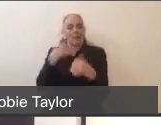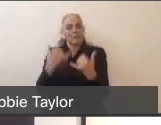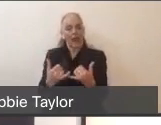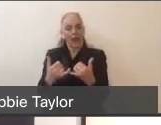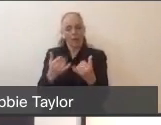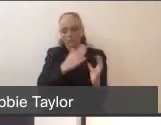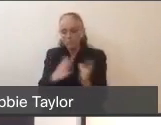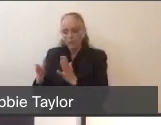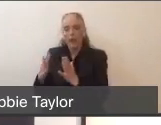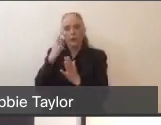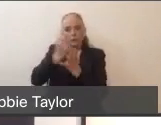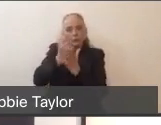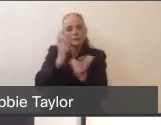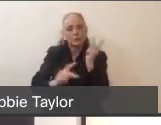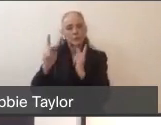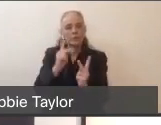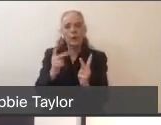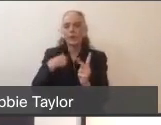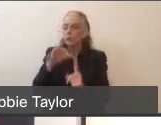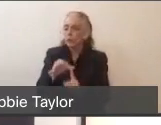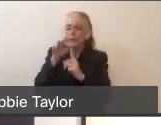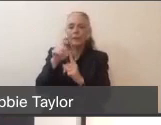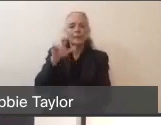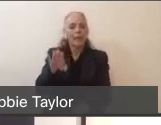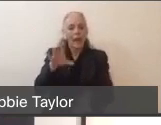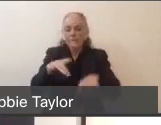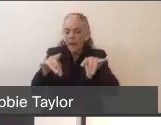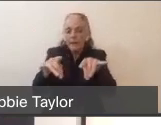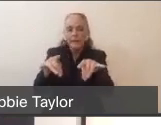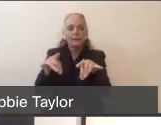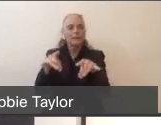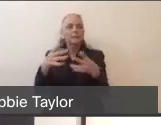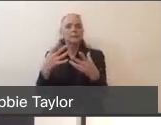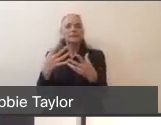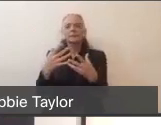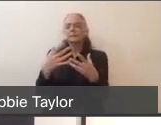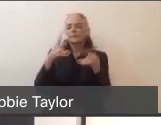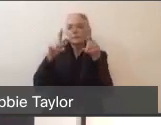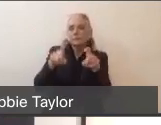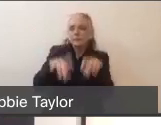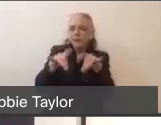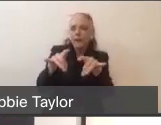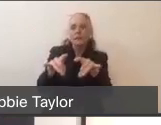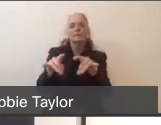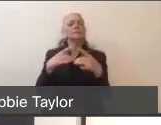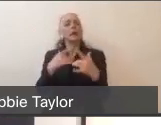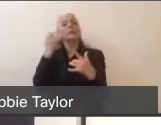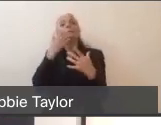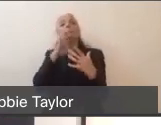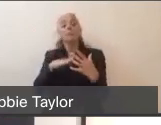There are unique treatment modalities. Usually patients with a bad pneumonia, we will usually give them fluids through IV,